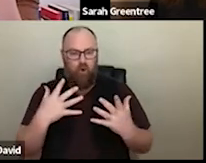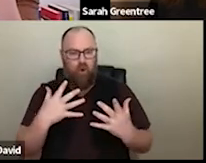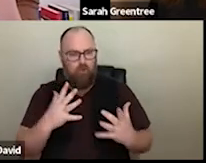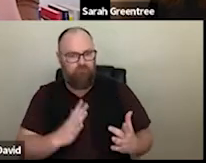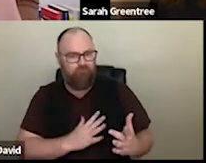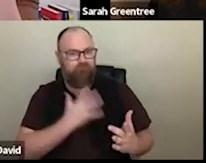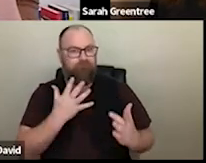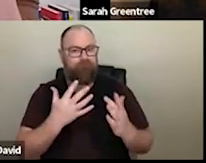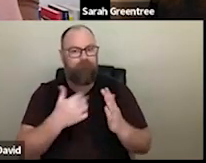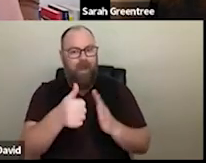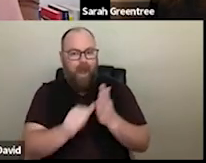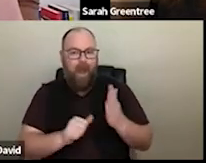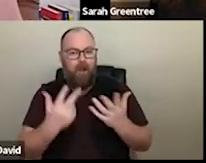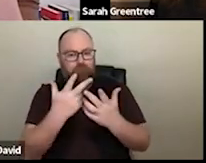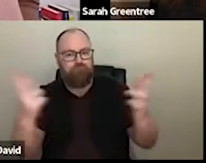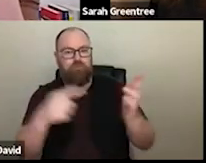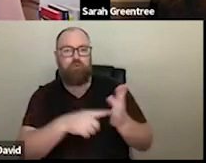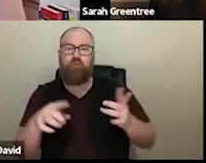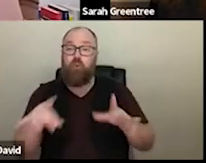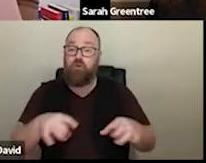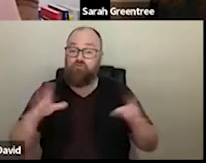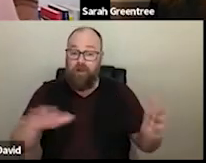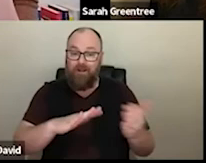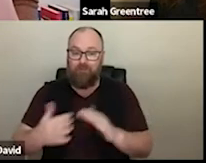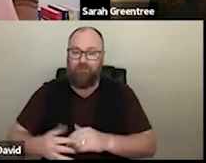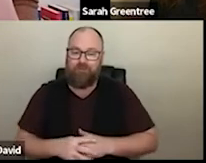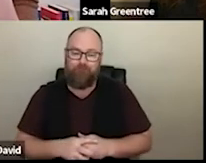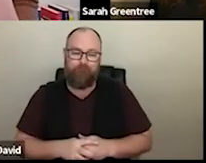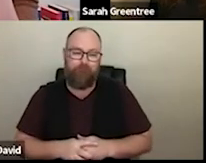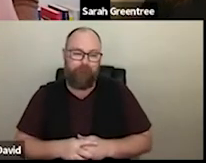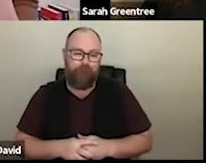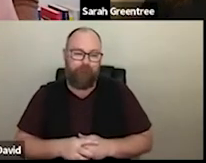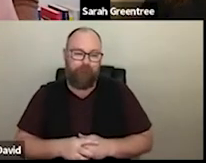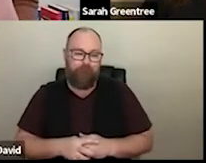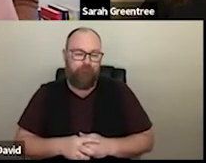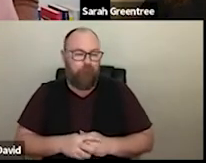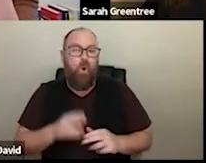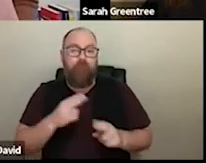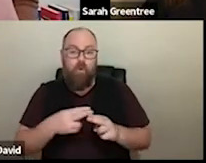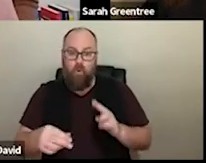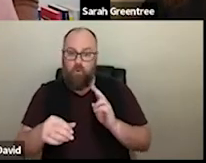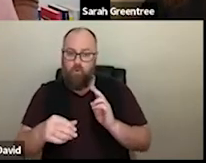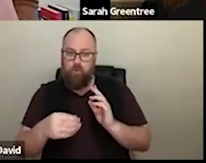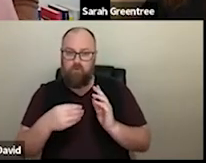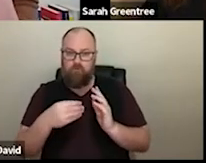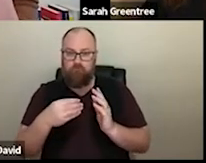Australian Community just in terms of the funding that can be requested. In terms of the funding that can be requested,